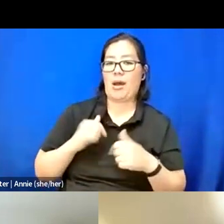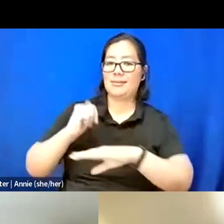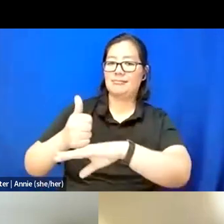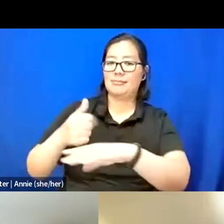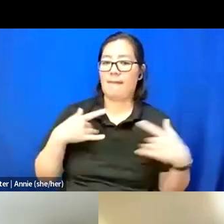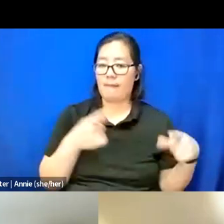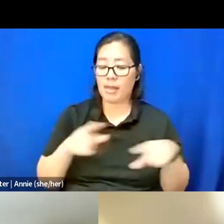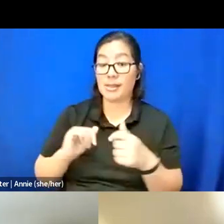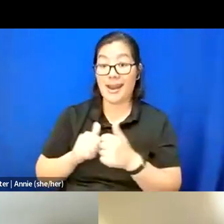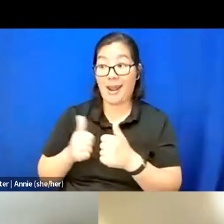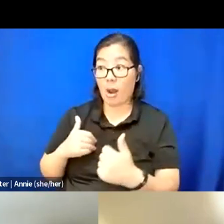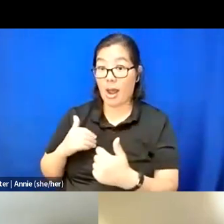to folks will look moving forward.